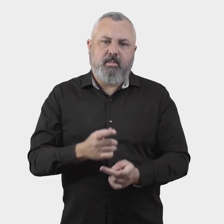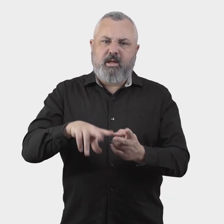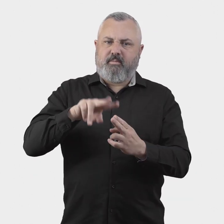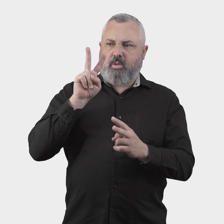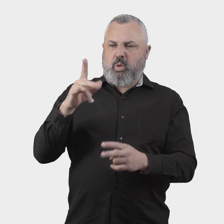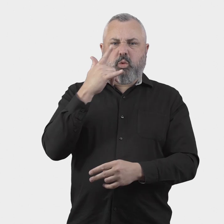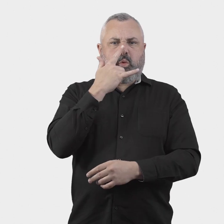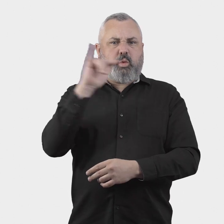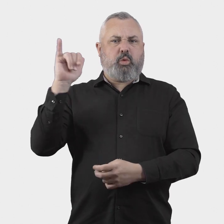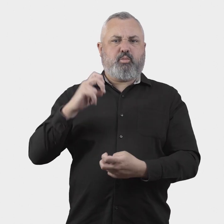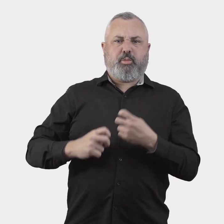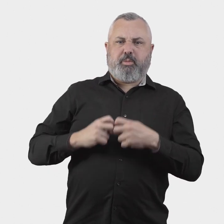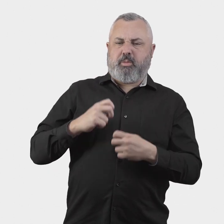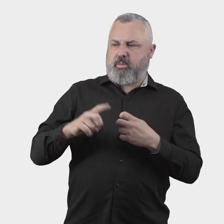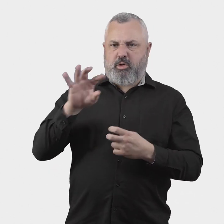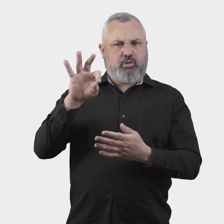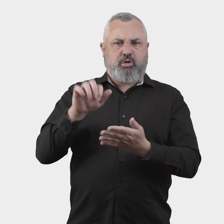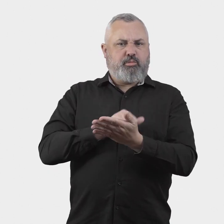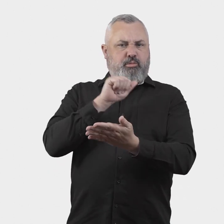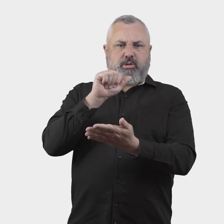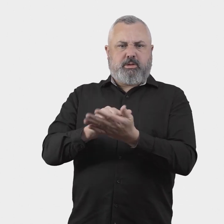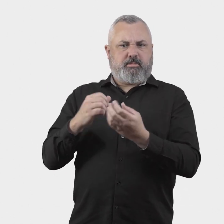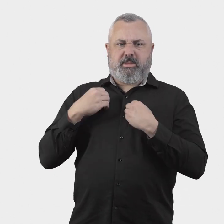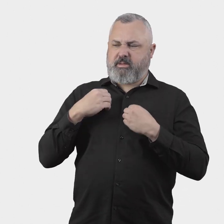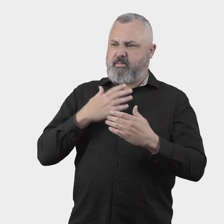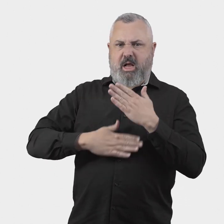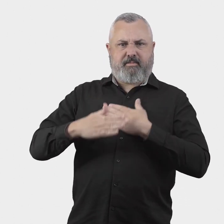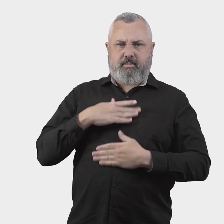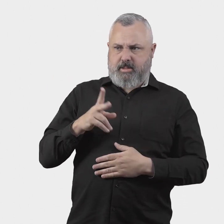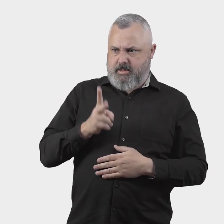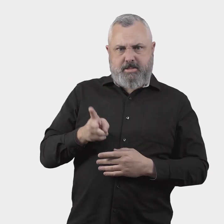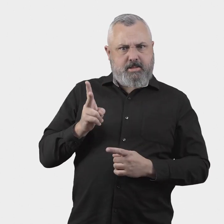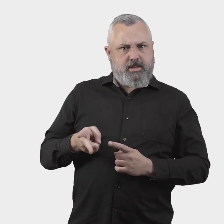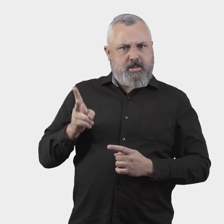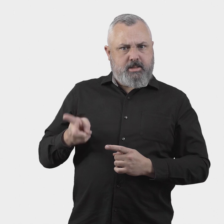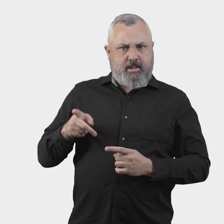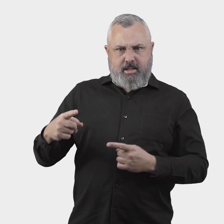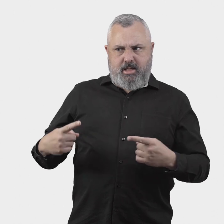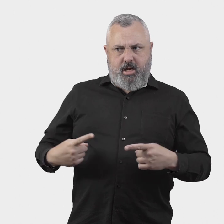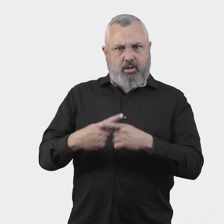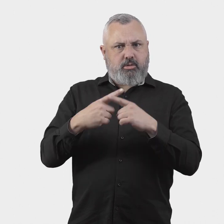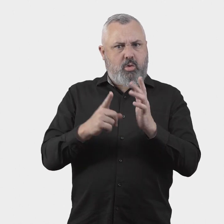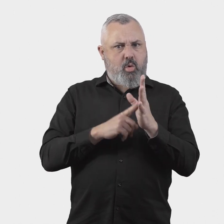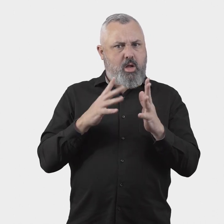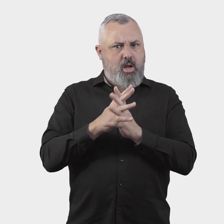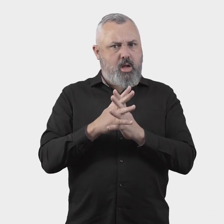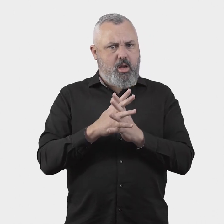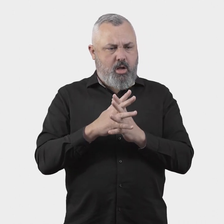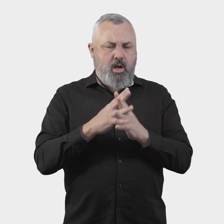refer instances of systemic misconduct that may raise concerns under the